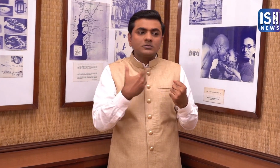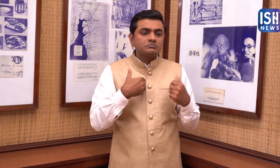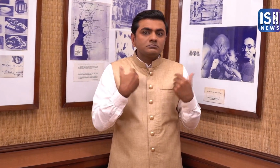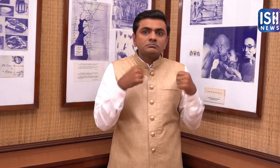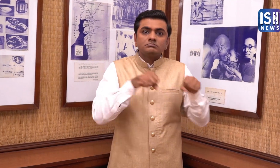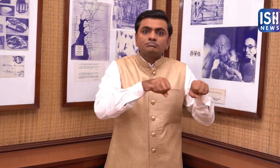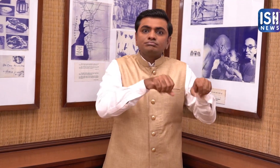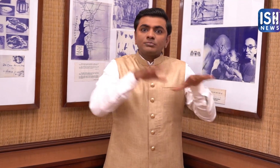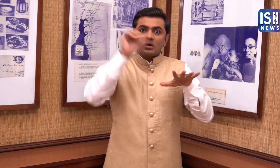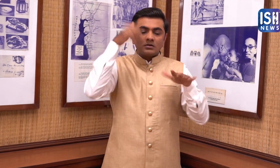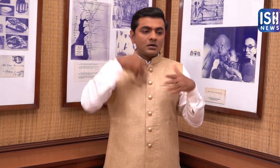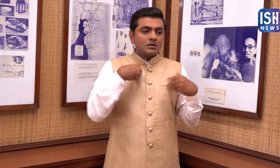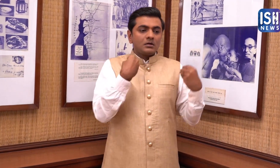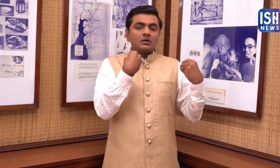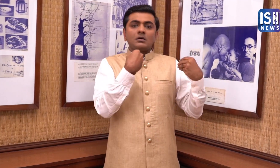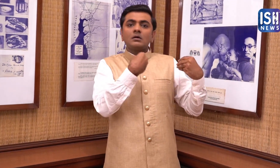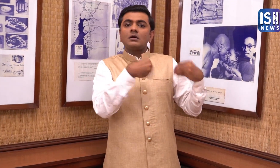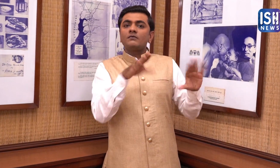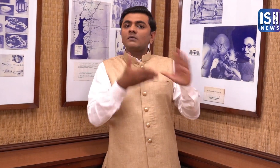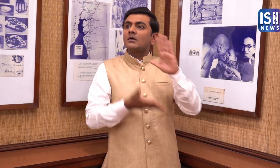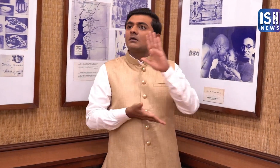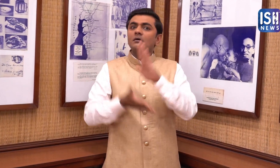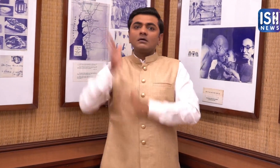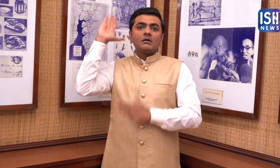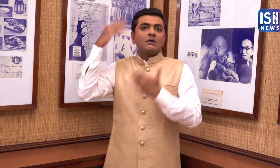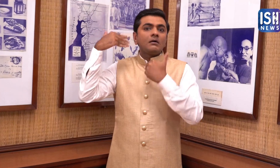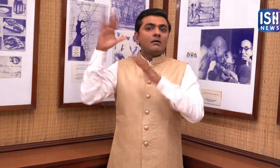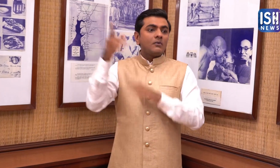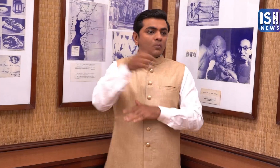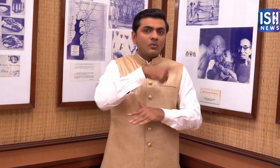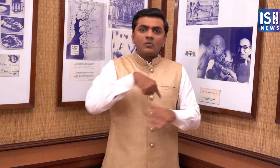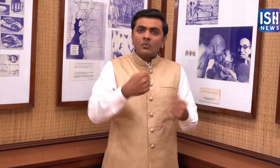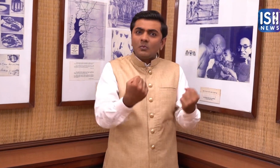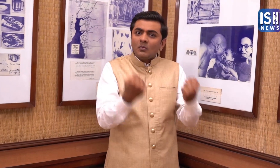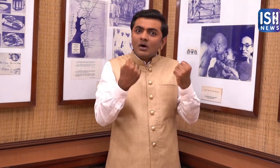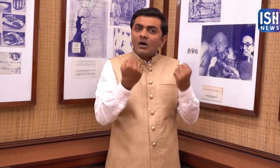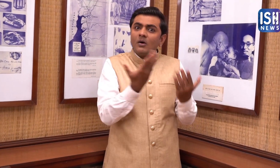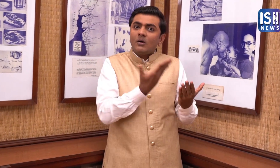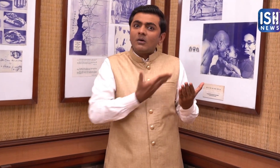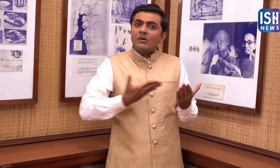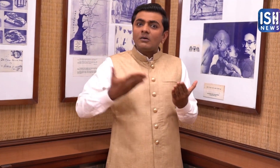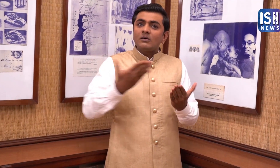Looking at their power, the British decided to leave India.